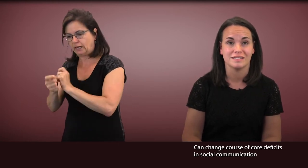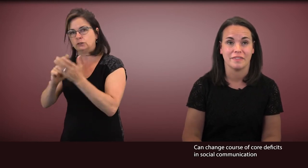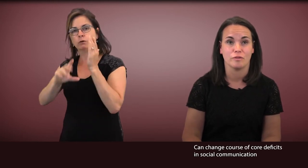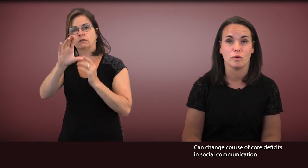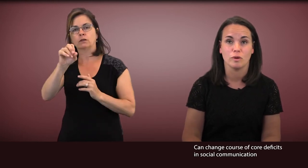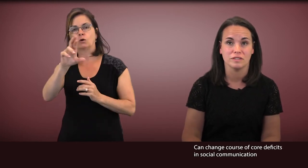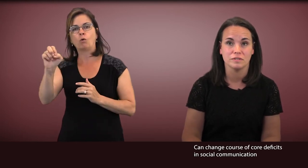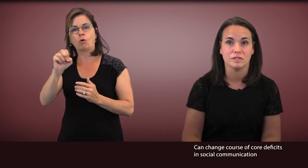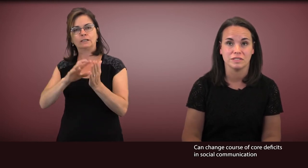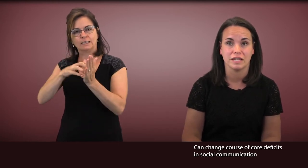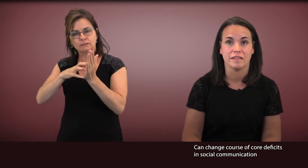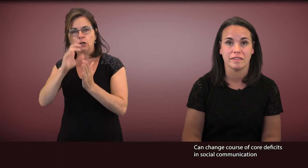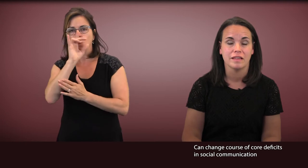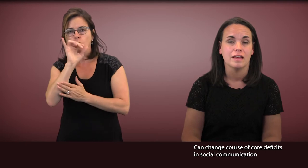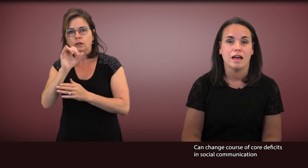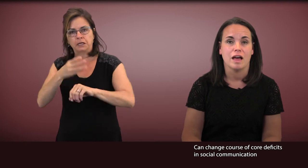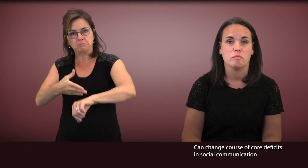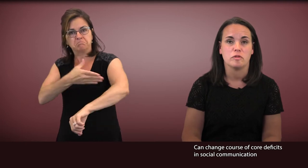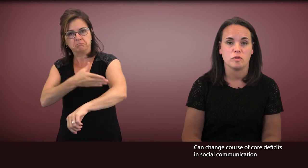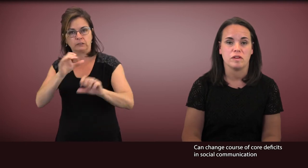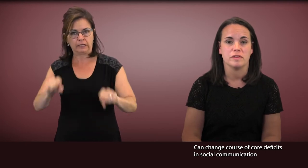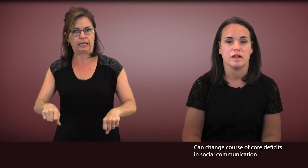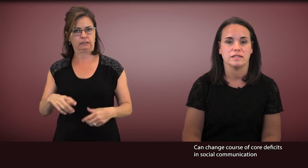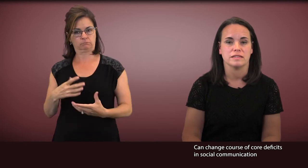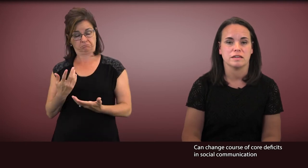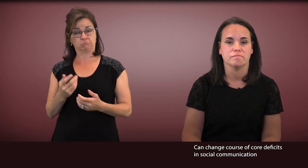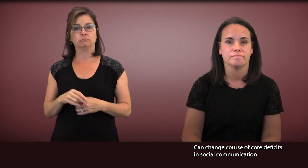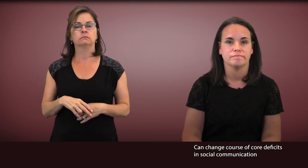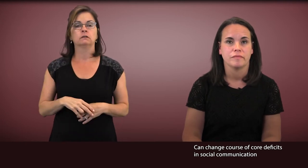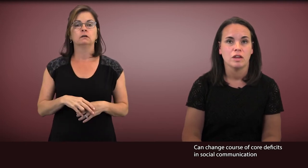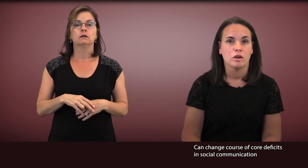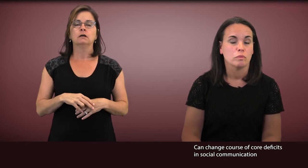and those core difficulties associated with autism.